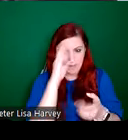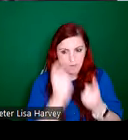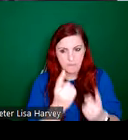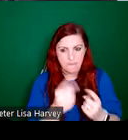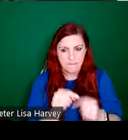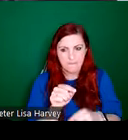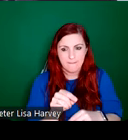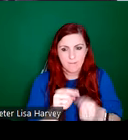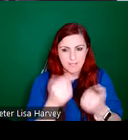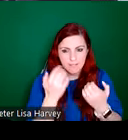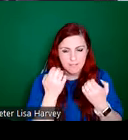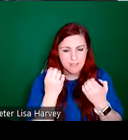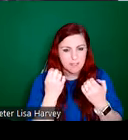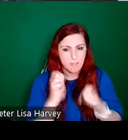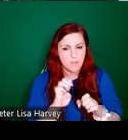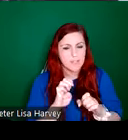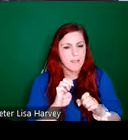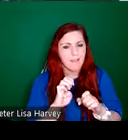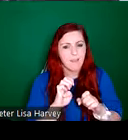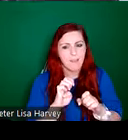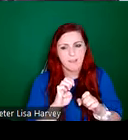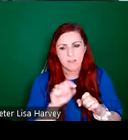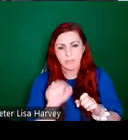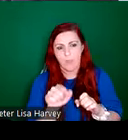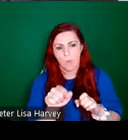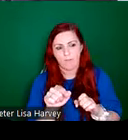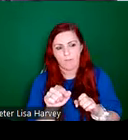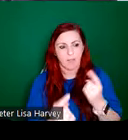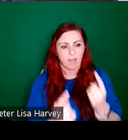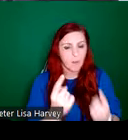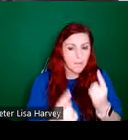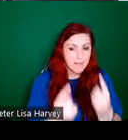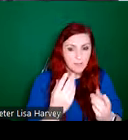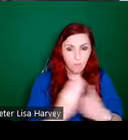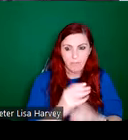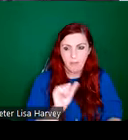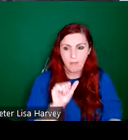exhibit at the St. Louis World Fair. So they were, you know, competitors with An